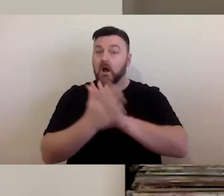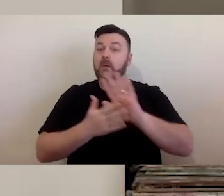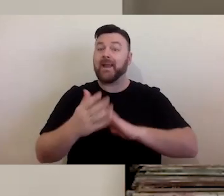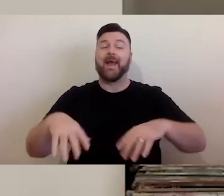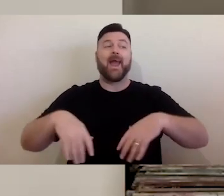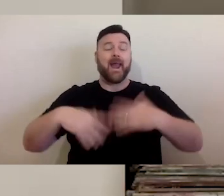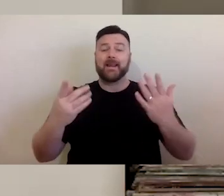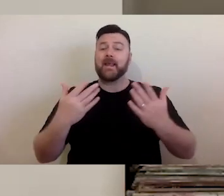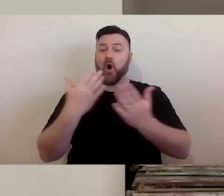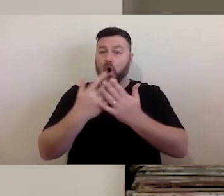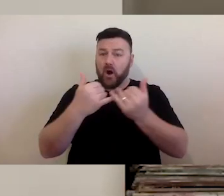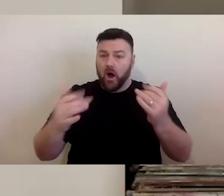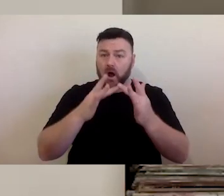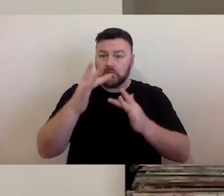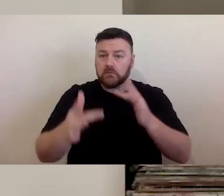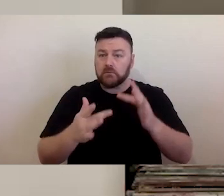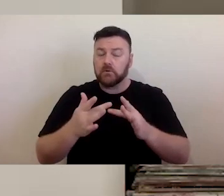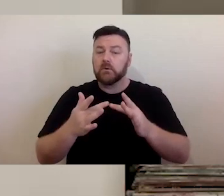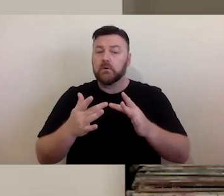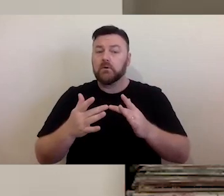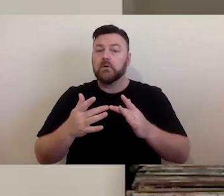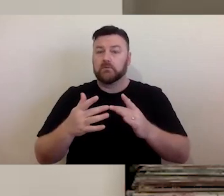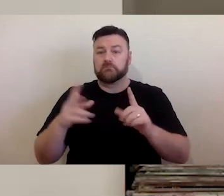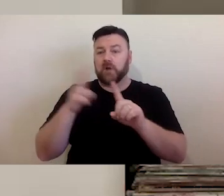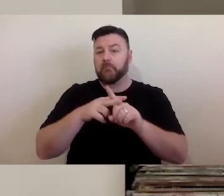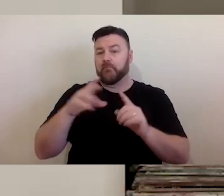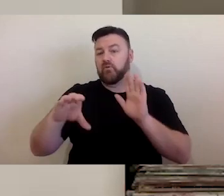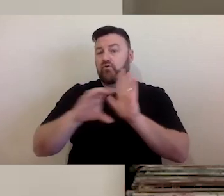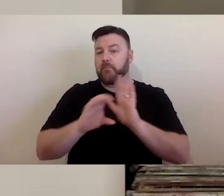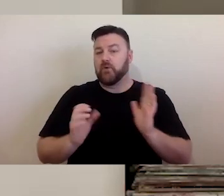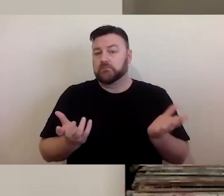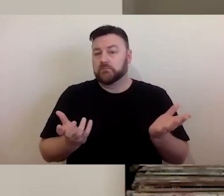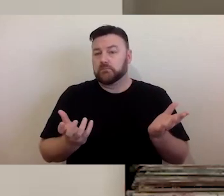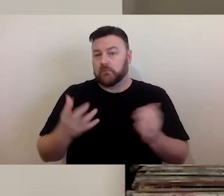the online environment involves copyright in some way. I will also